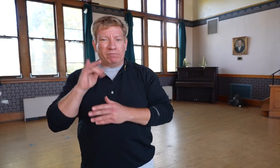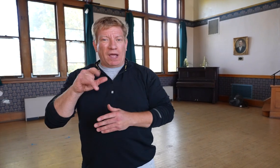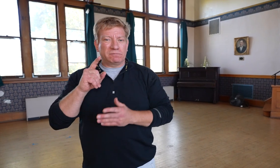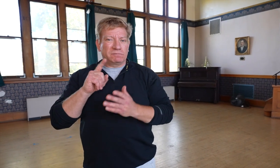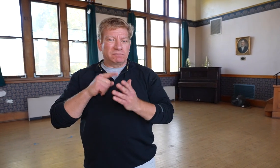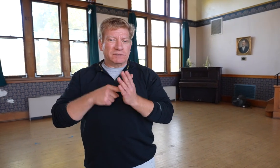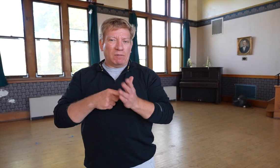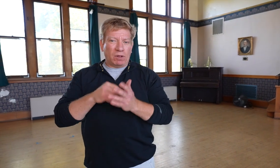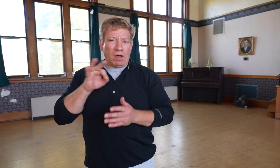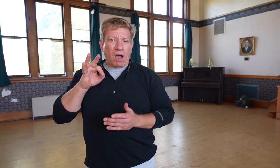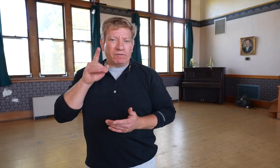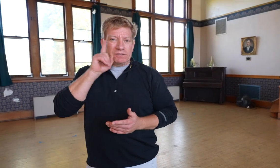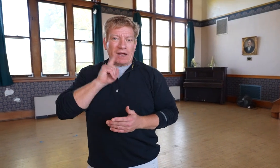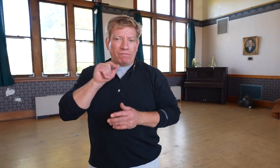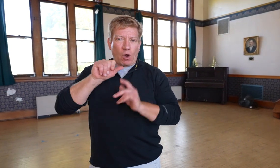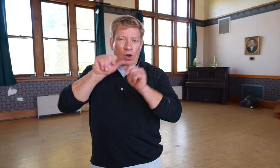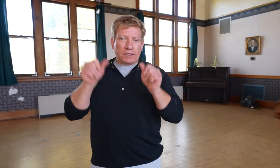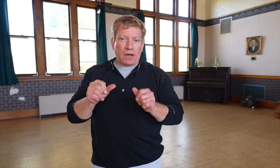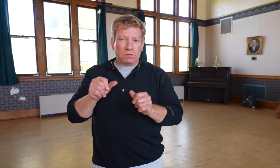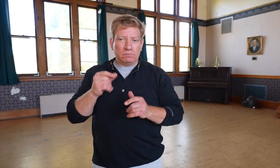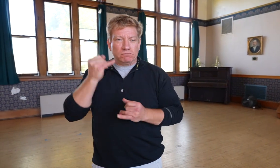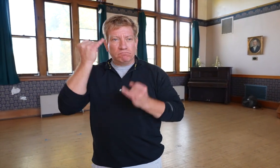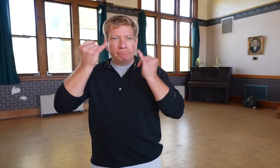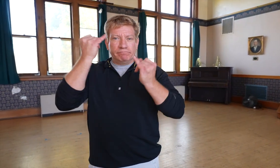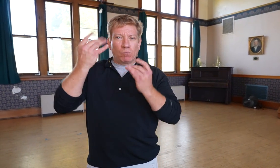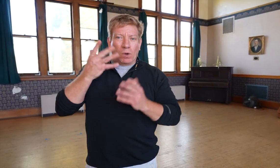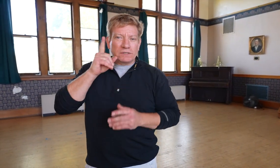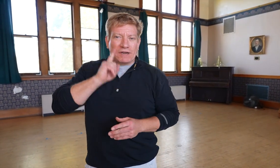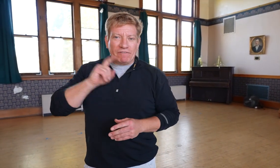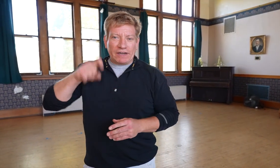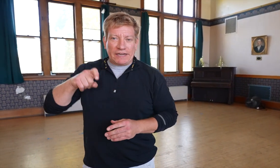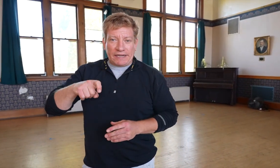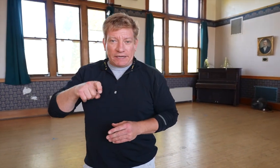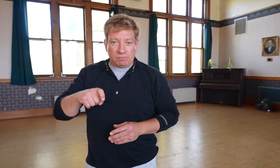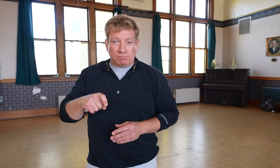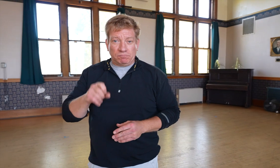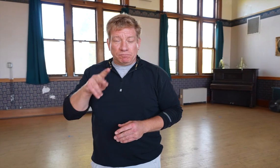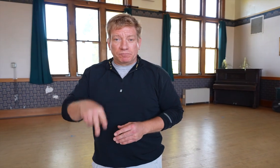which is an example of the Deaf architect designing for Deaf needs.